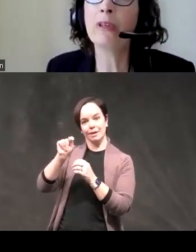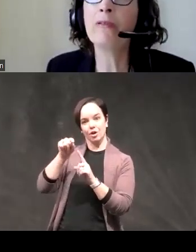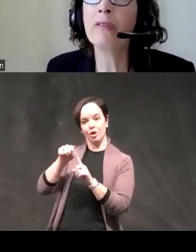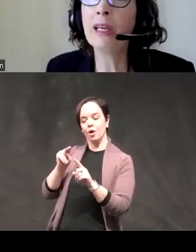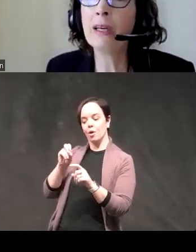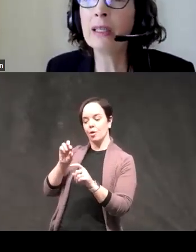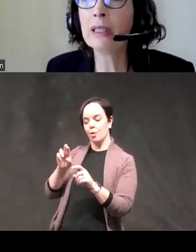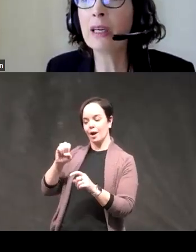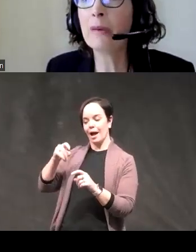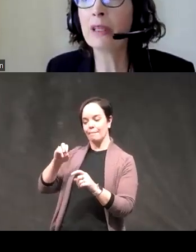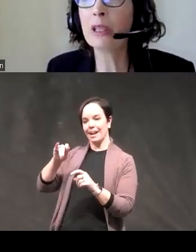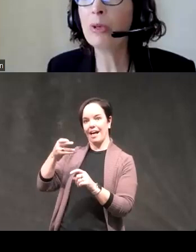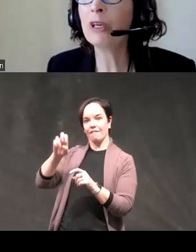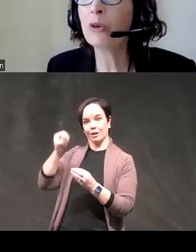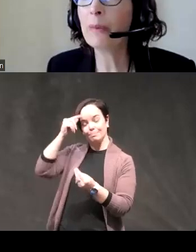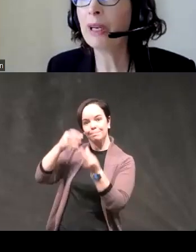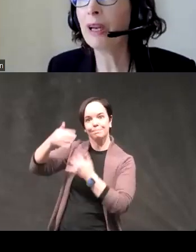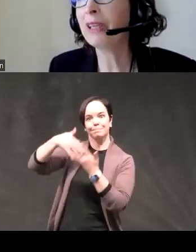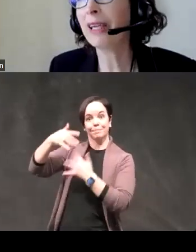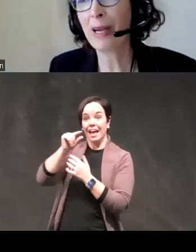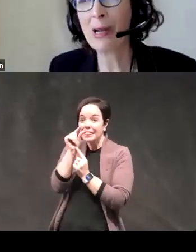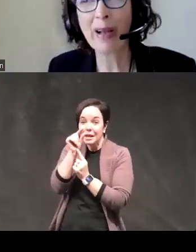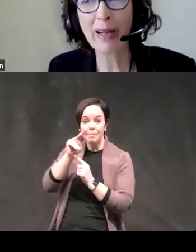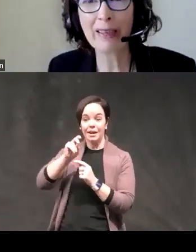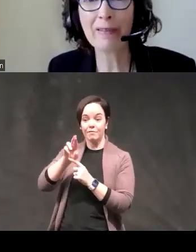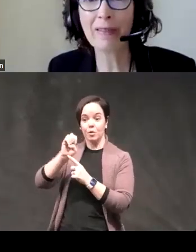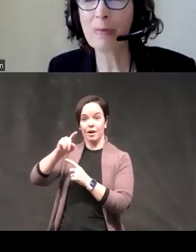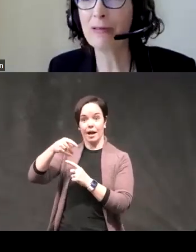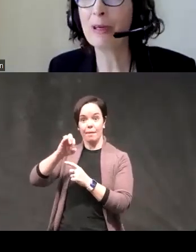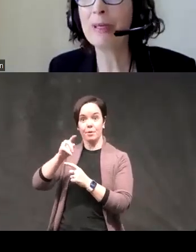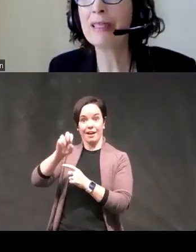known for a very long time that a little bit of norepinephrine can help cognitive performance